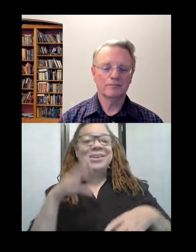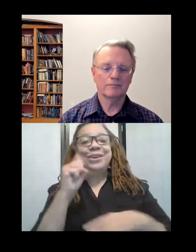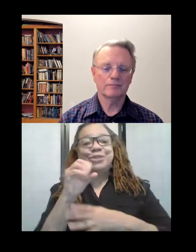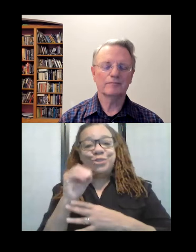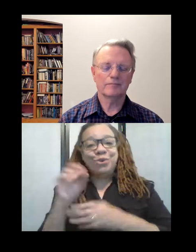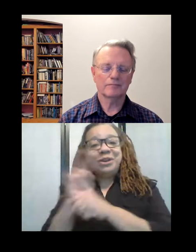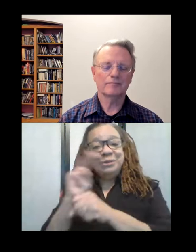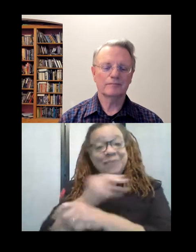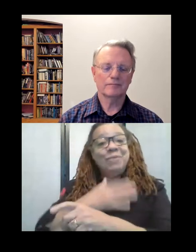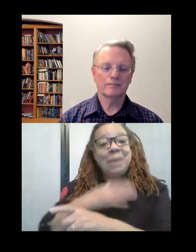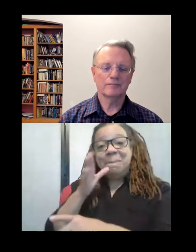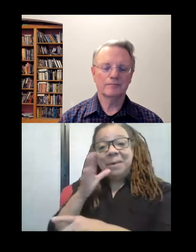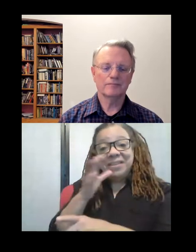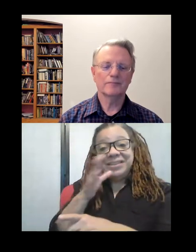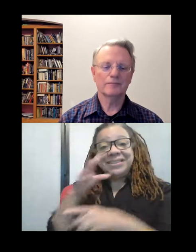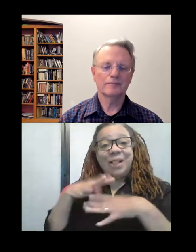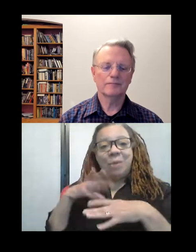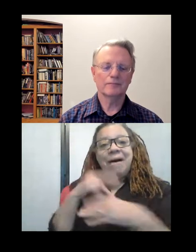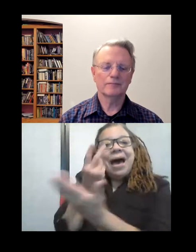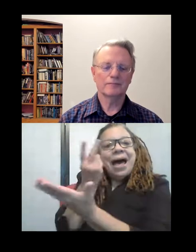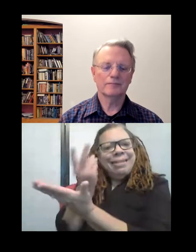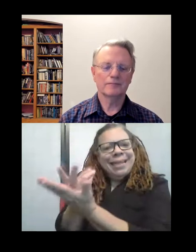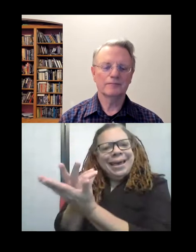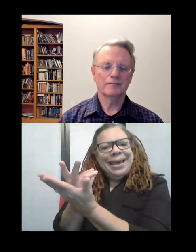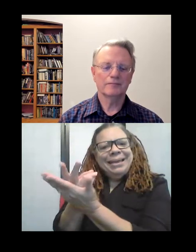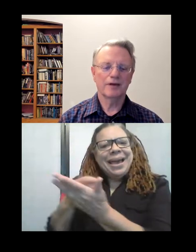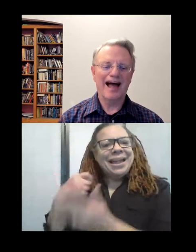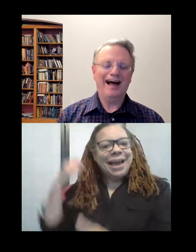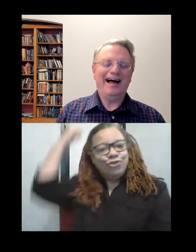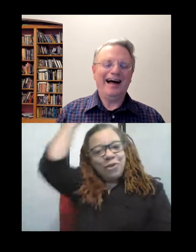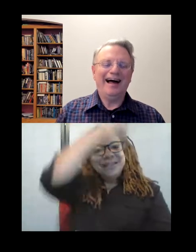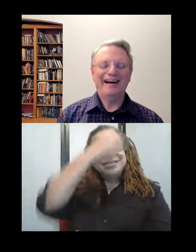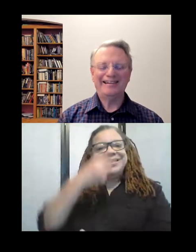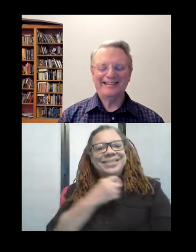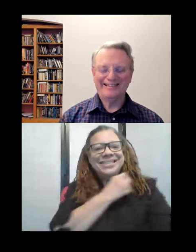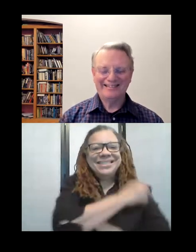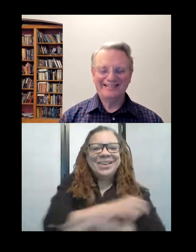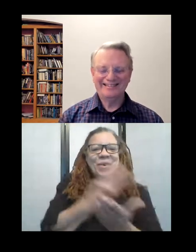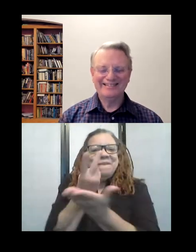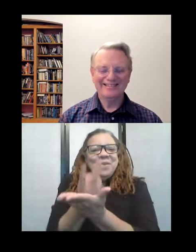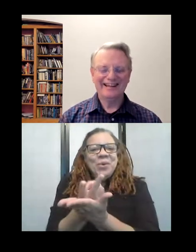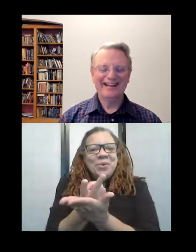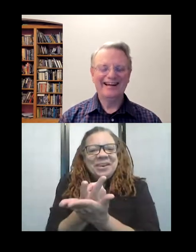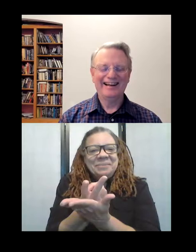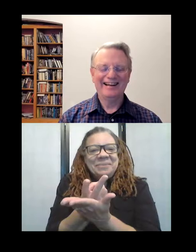fabric, I lay down on the floor, and I trace my outlines. And then I sewed it!